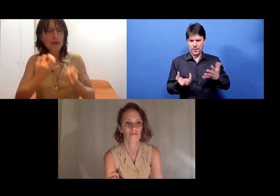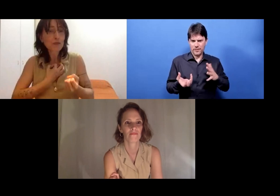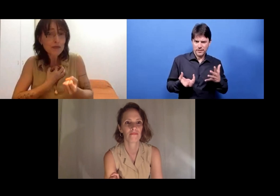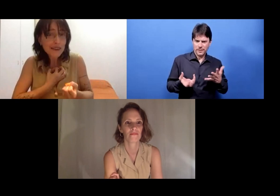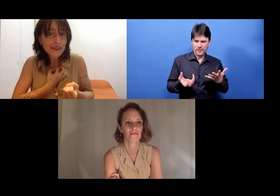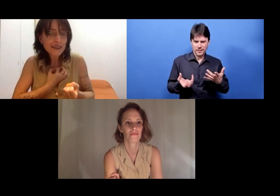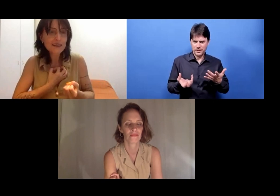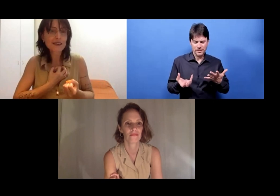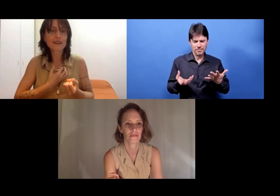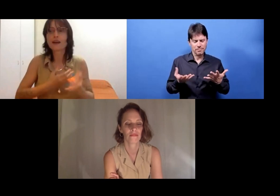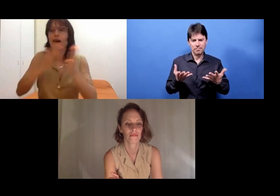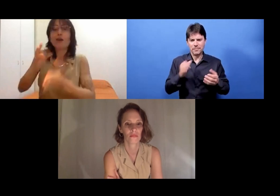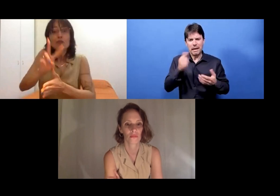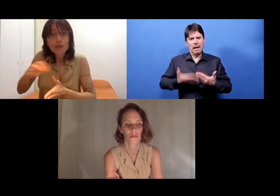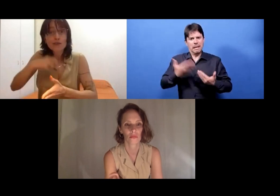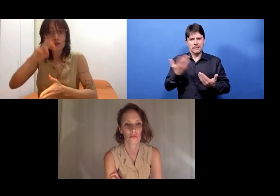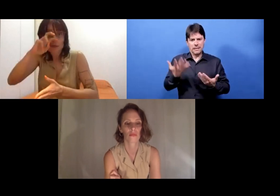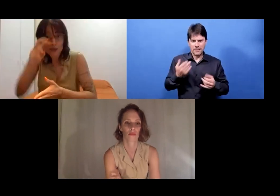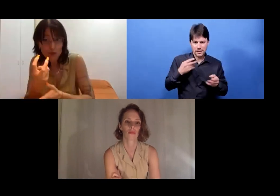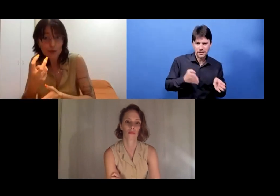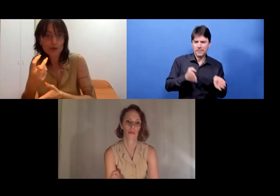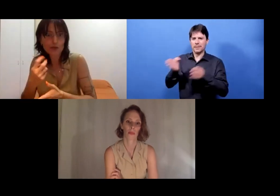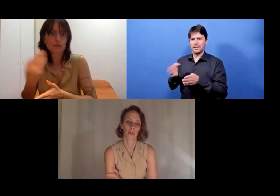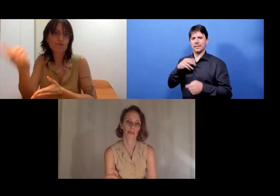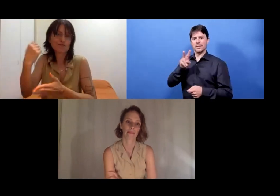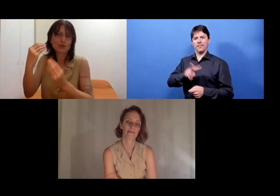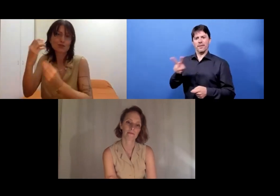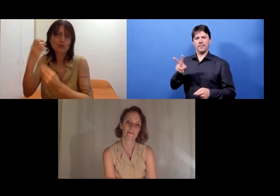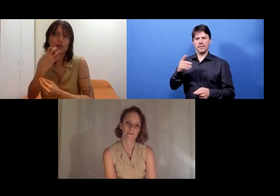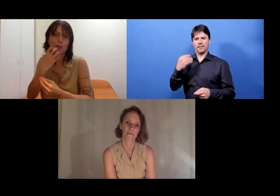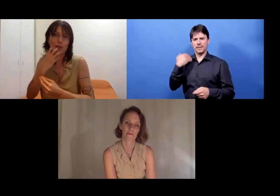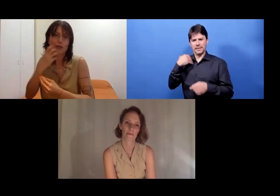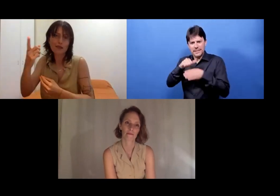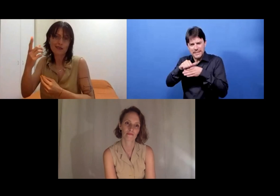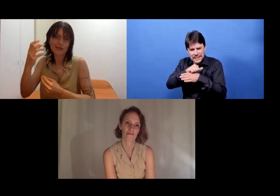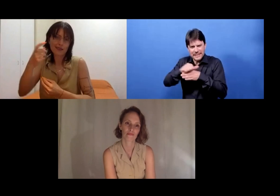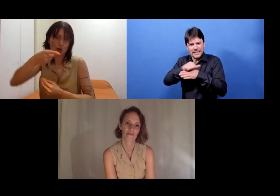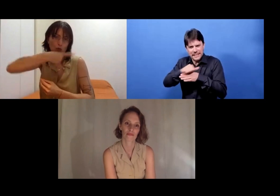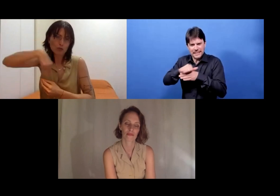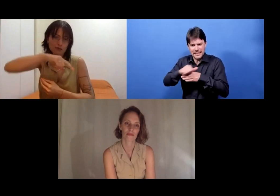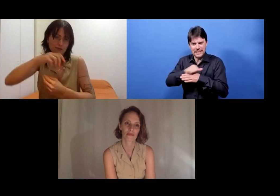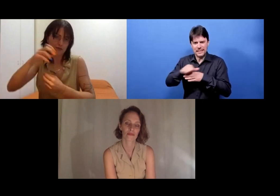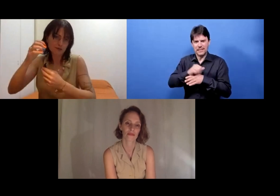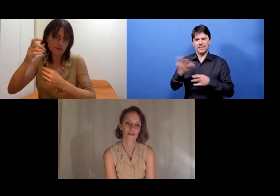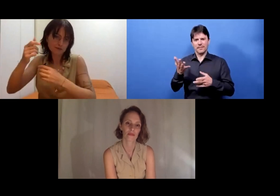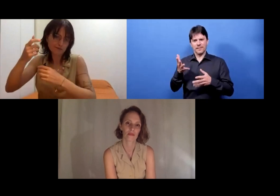too difficult for me. So I tried visual vernacular. Giuseppe was teaching us a workshop.